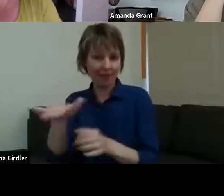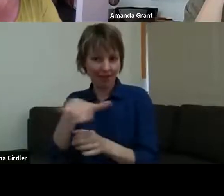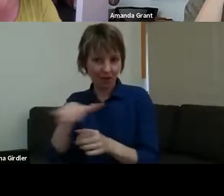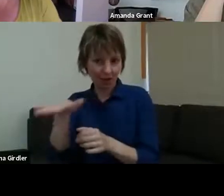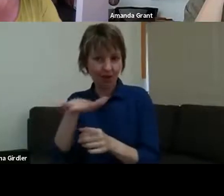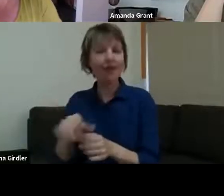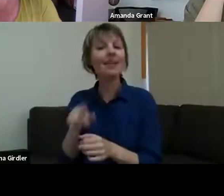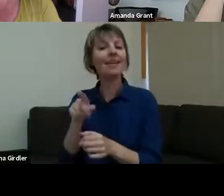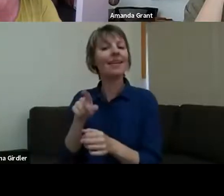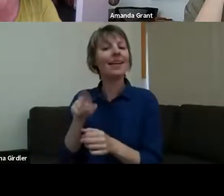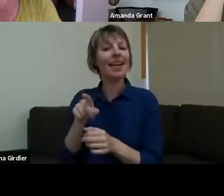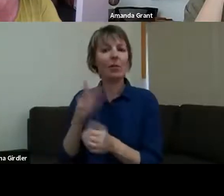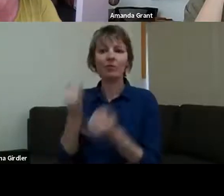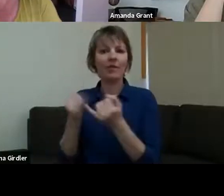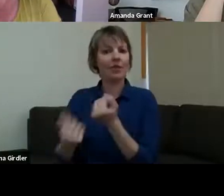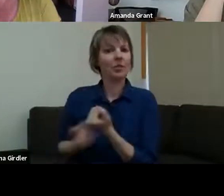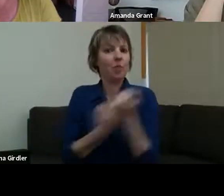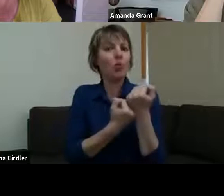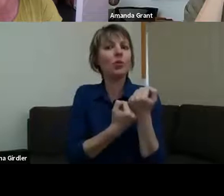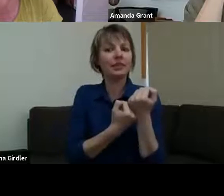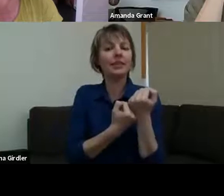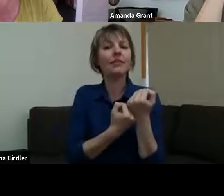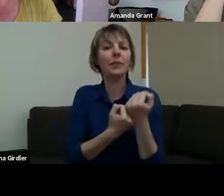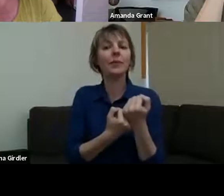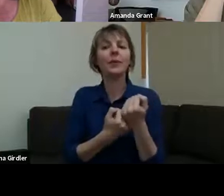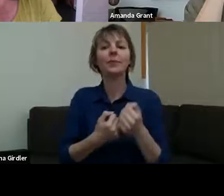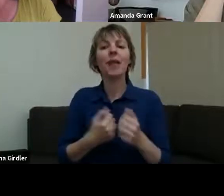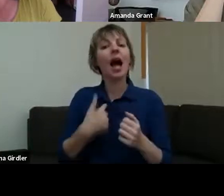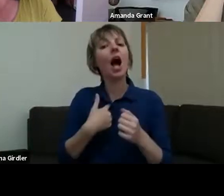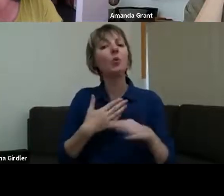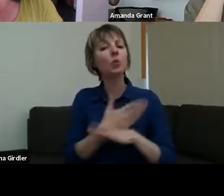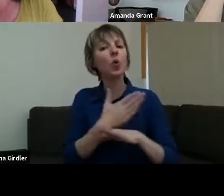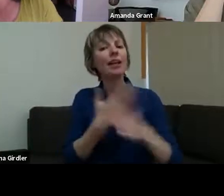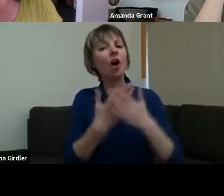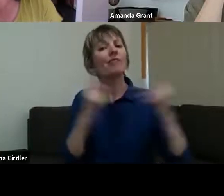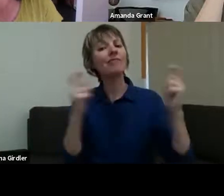supportive and the festival I was working on was really focused on cultural tourism, about bringing people to the area from outside of